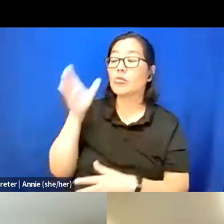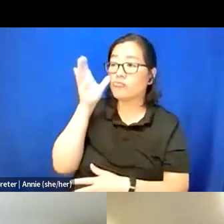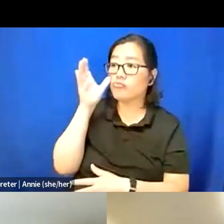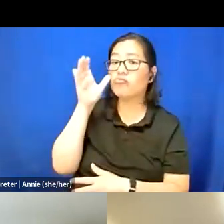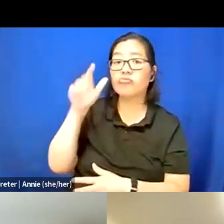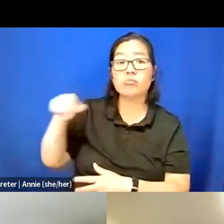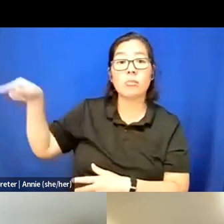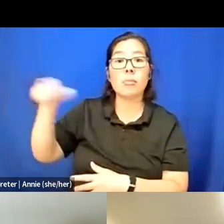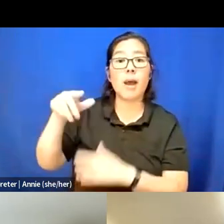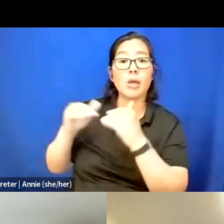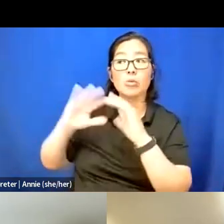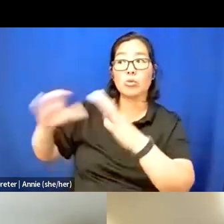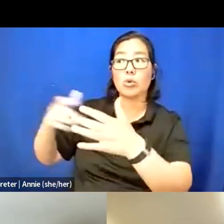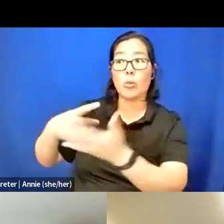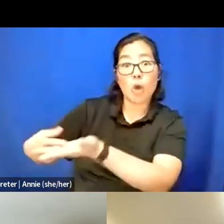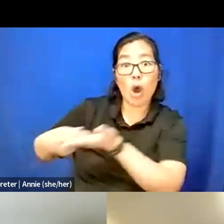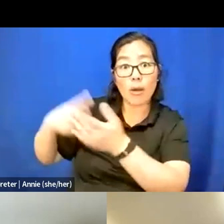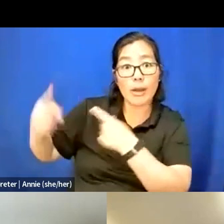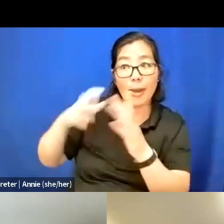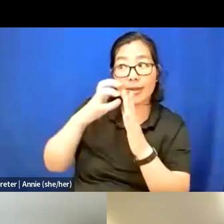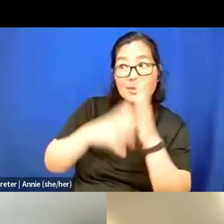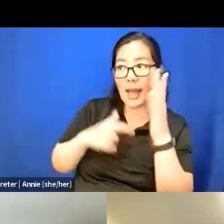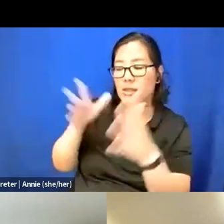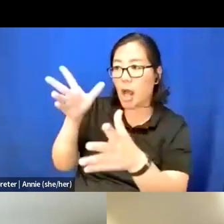and I can learn so much from their perspectives.